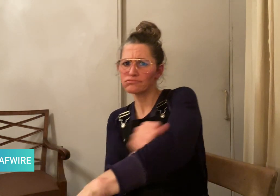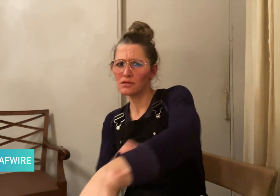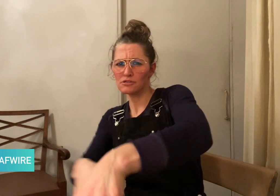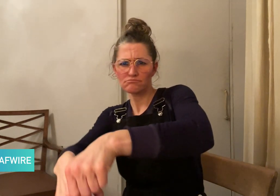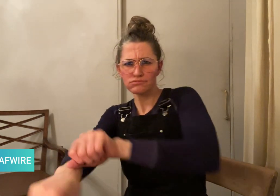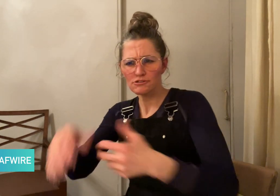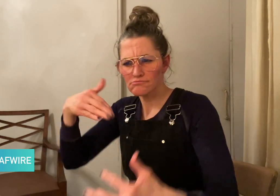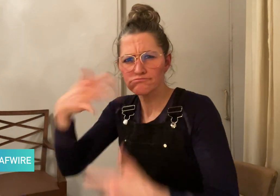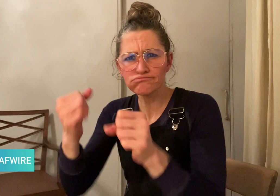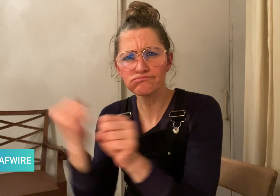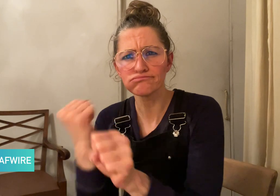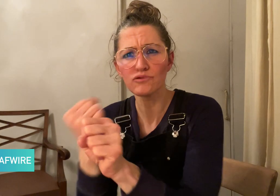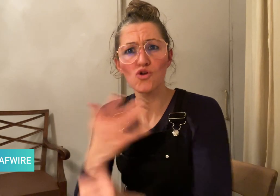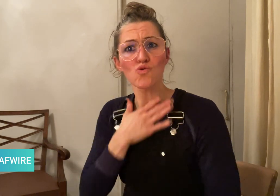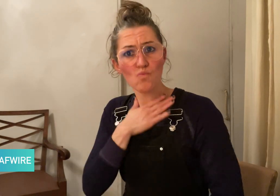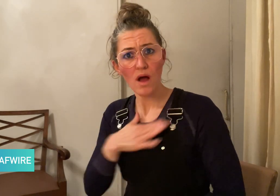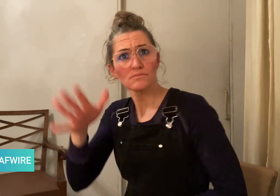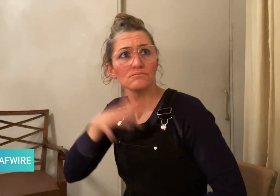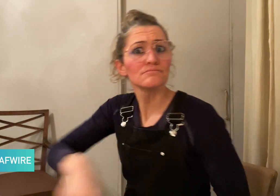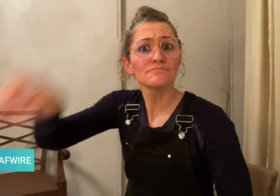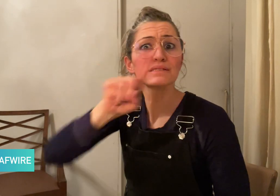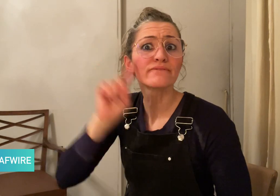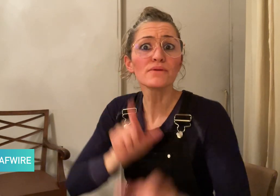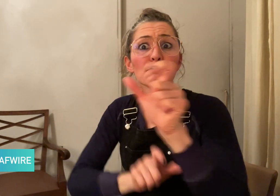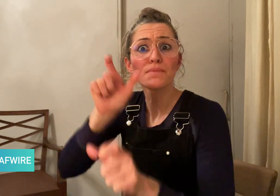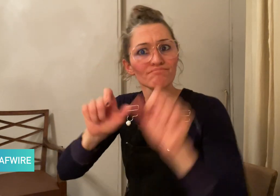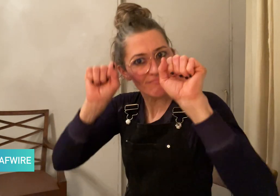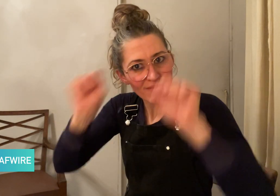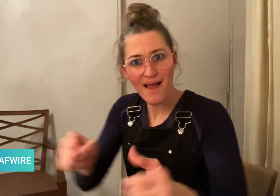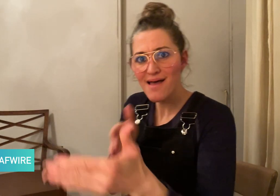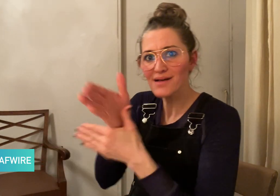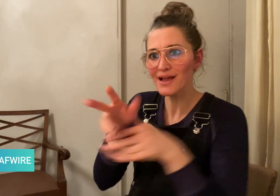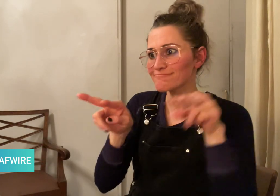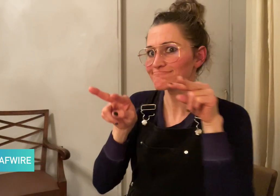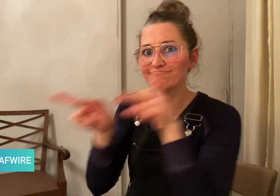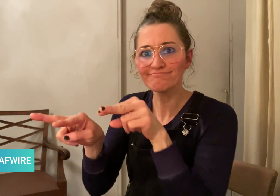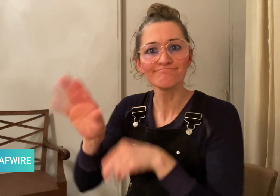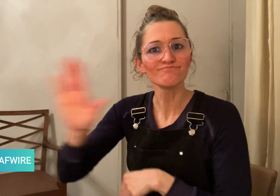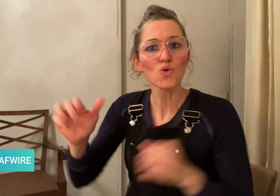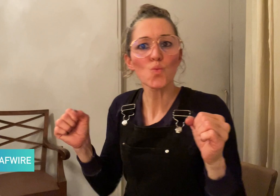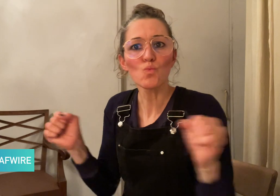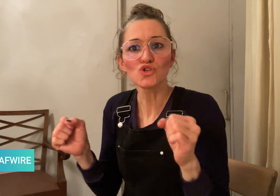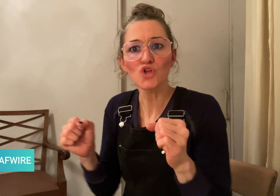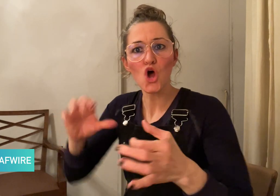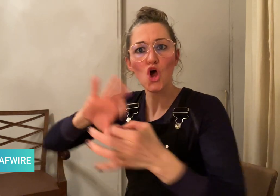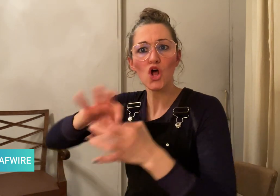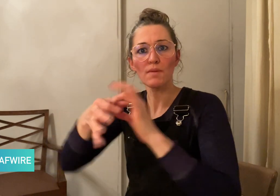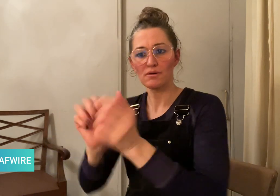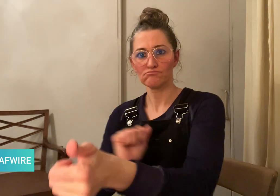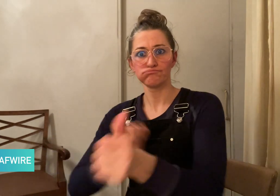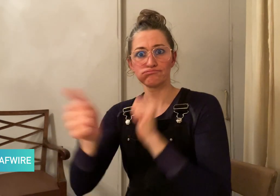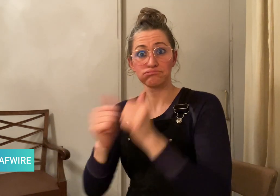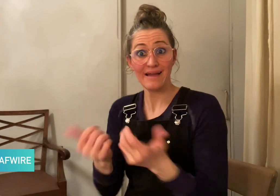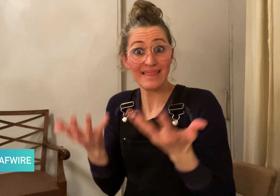have access to the Winter Olympic Games being hosted in Beijing.